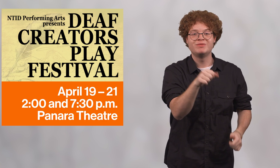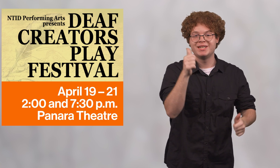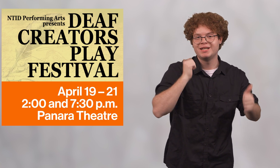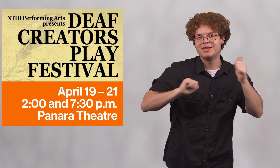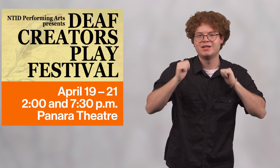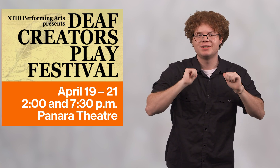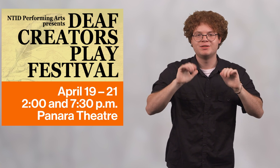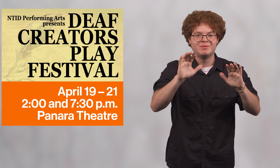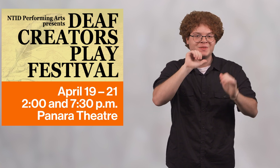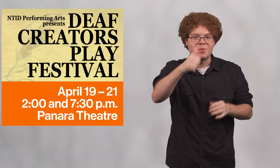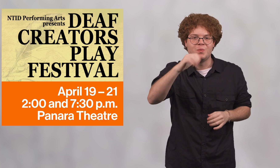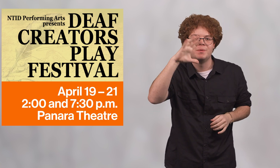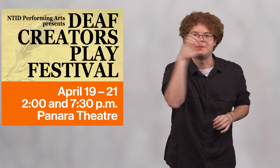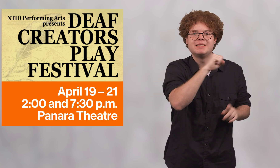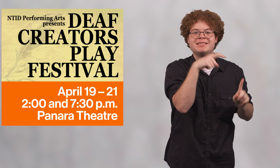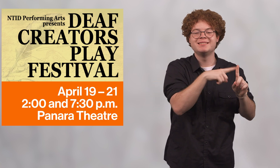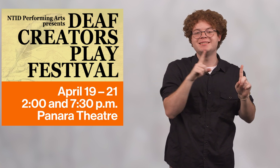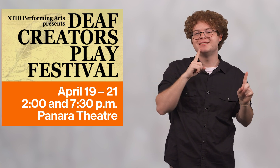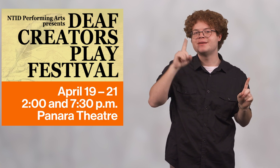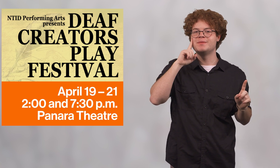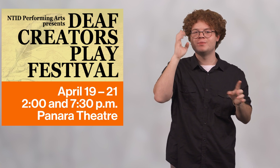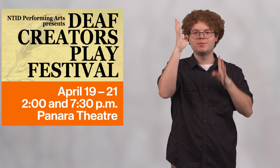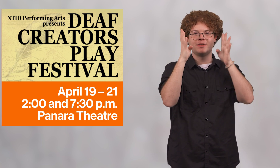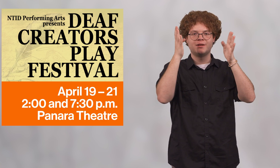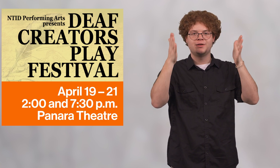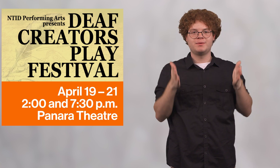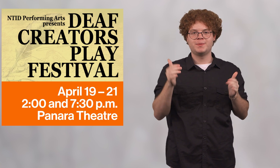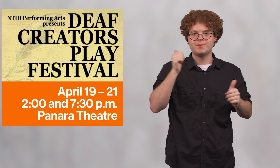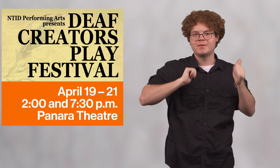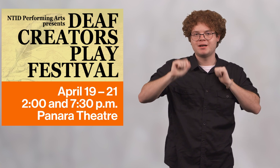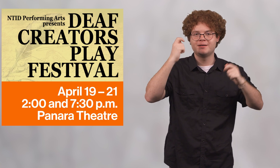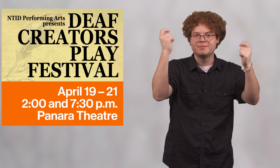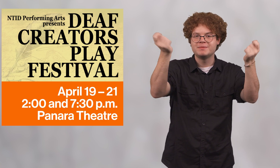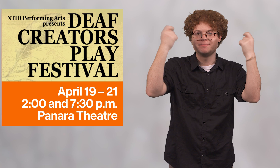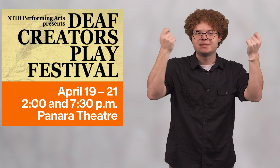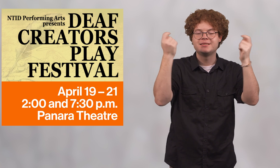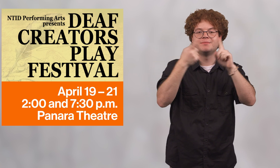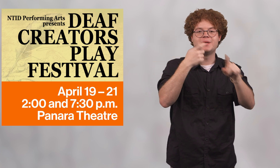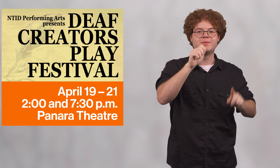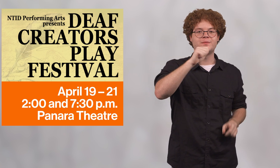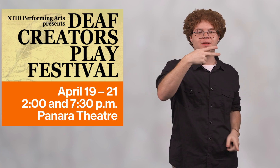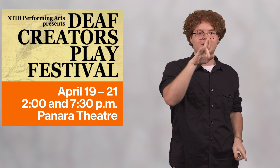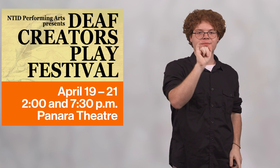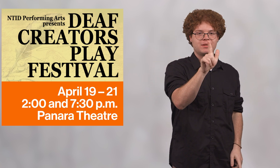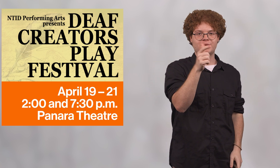Ryker: For all you theater buffs out there, don't miss the Deaf Creators Play Festival